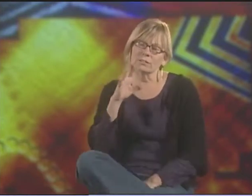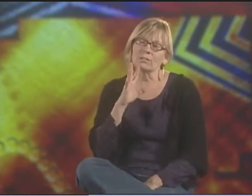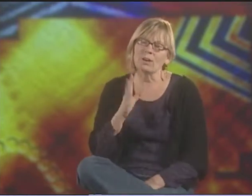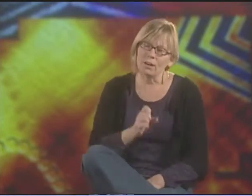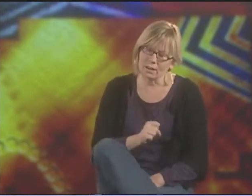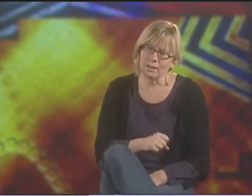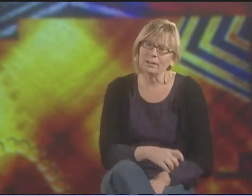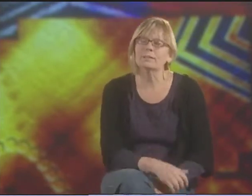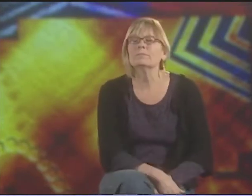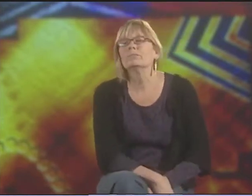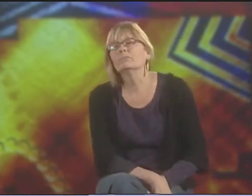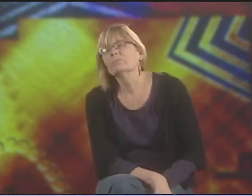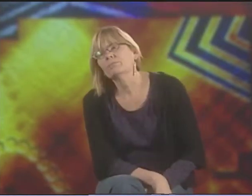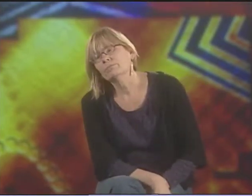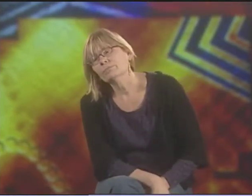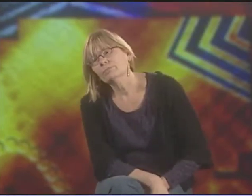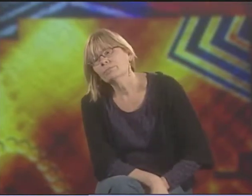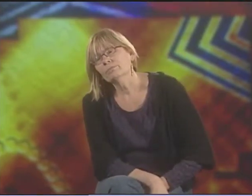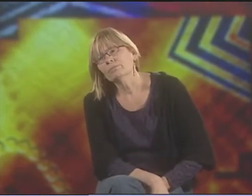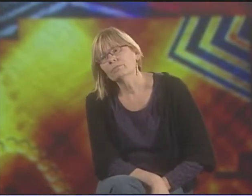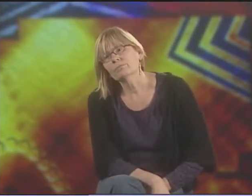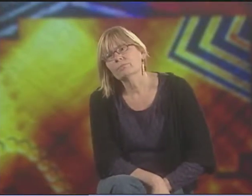"I AM ORDERED NOT TO TALK." MM-HMM.